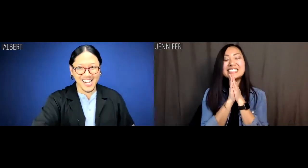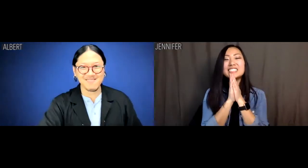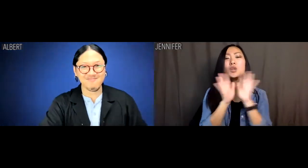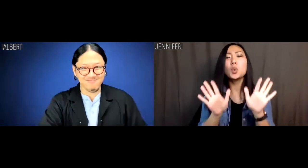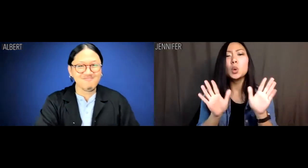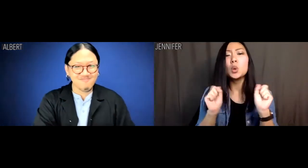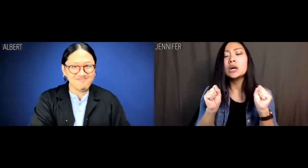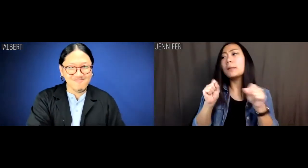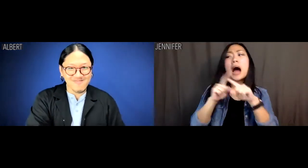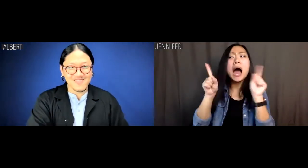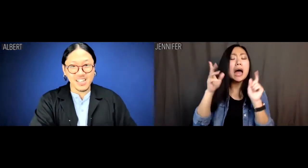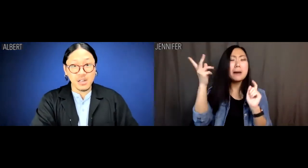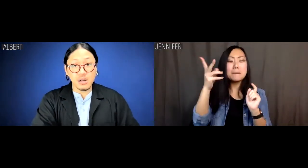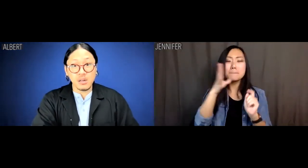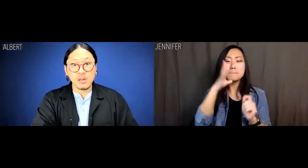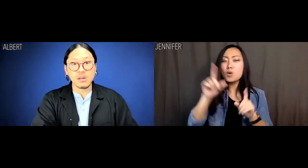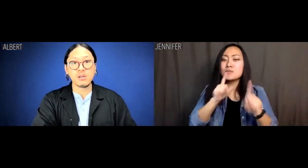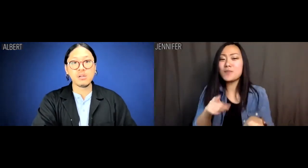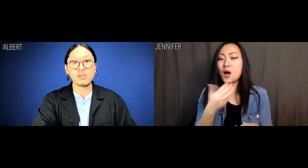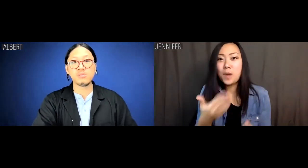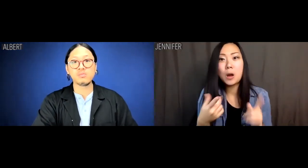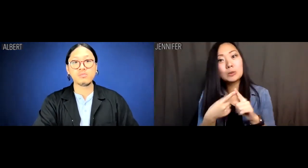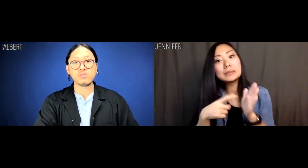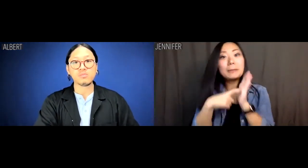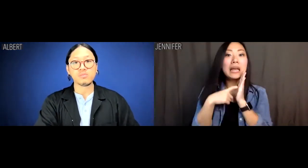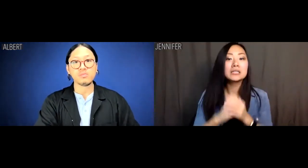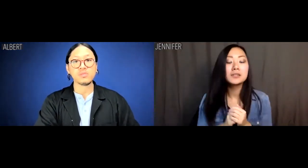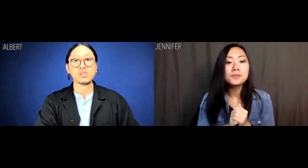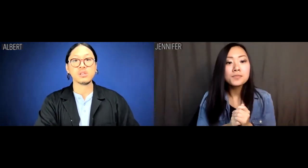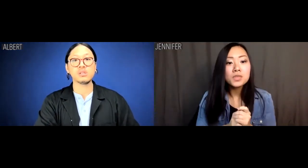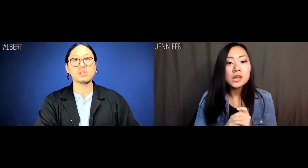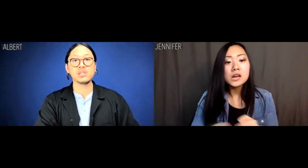Jennifer: Ooooo, but mom and dad do not respond well to demands.